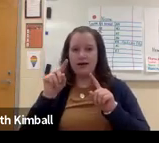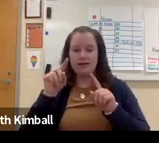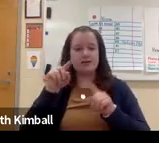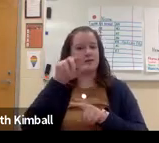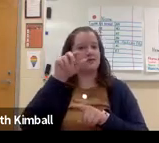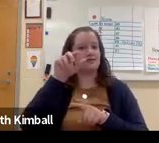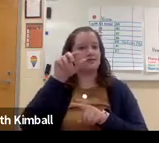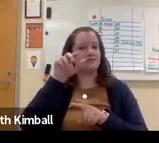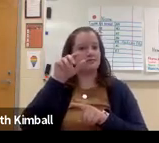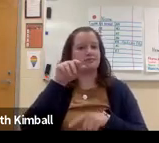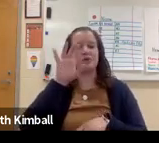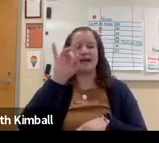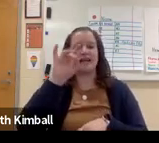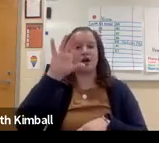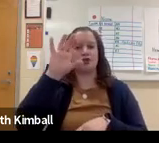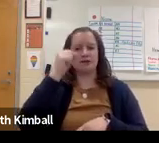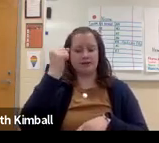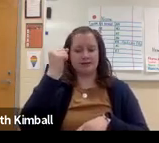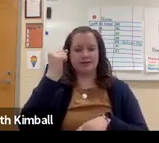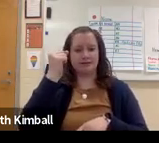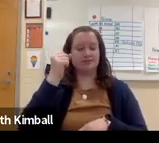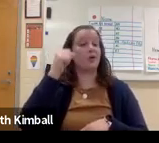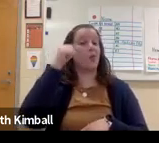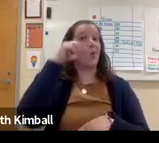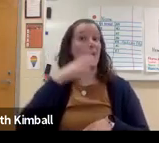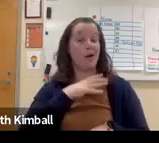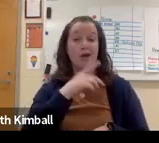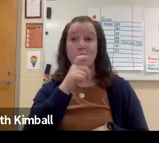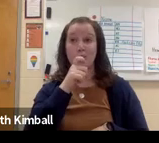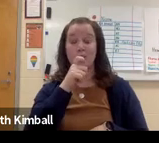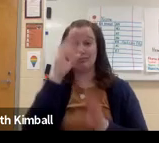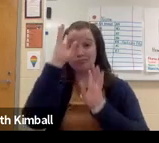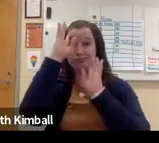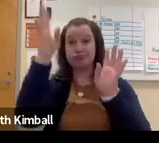it's been recognized for a very long time, since the 1800s.